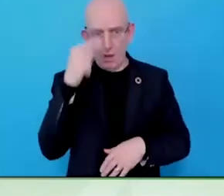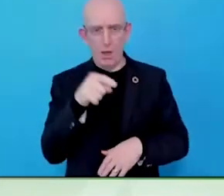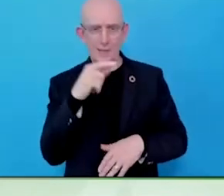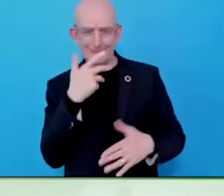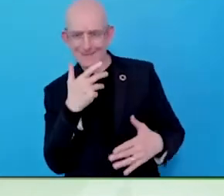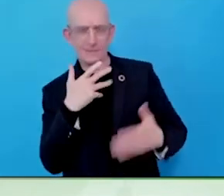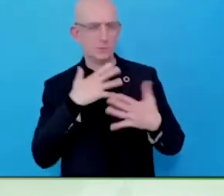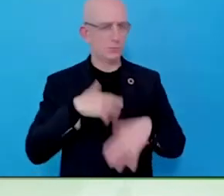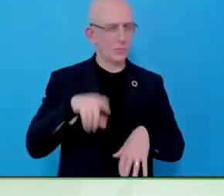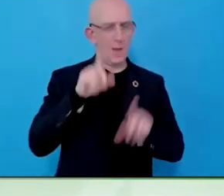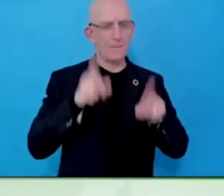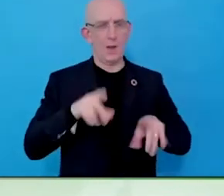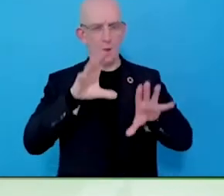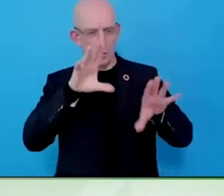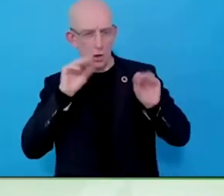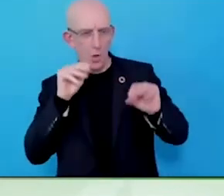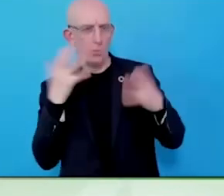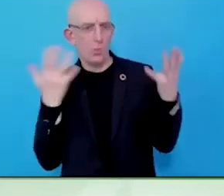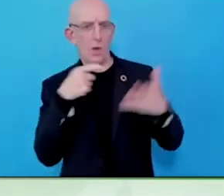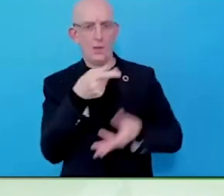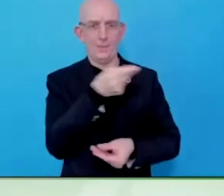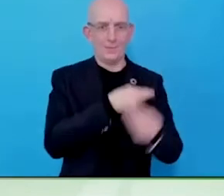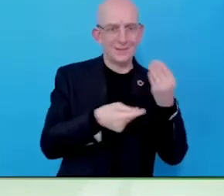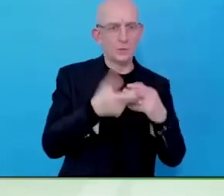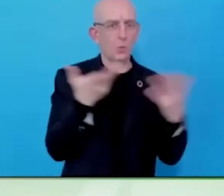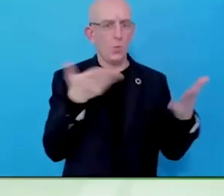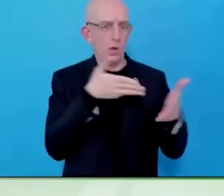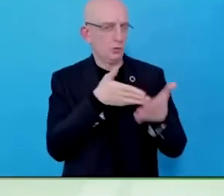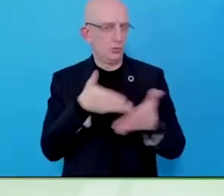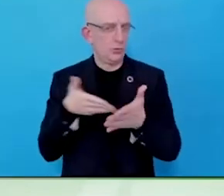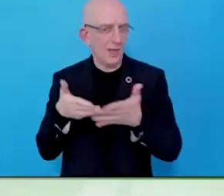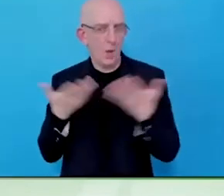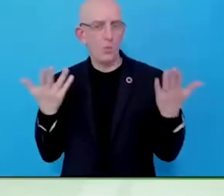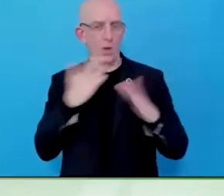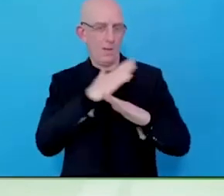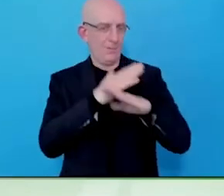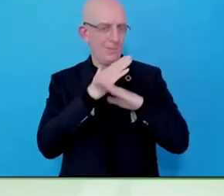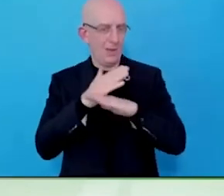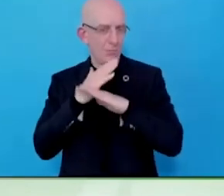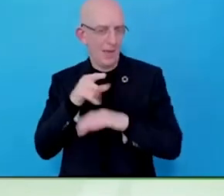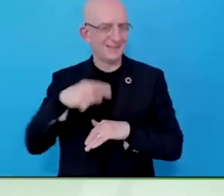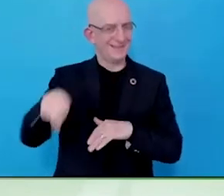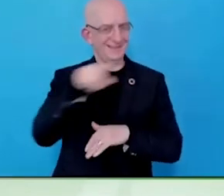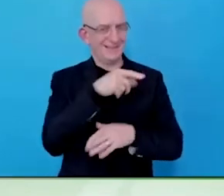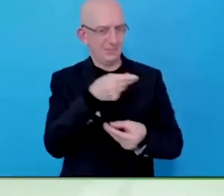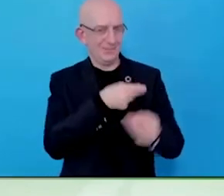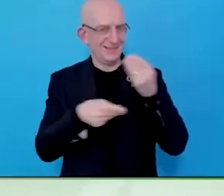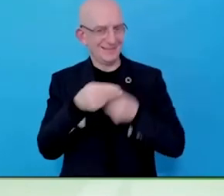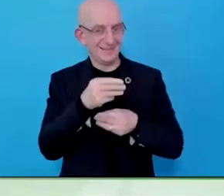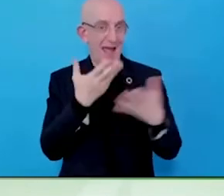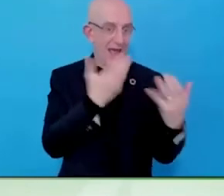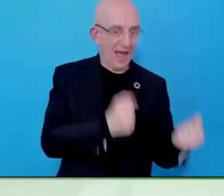every manager in the world. In some competencies called awareness.